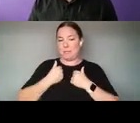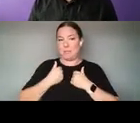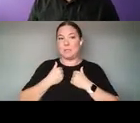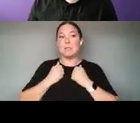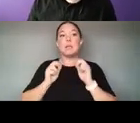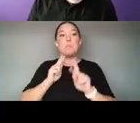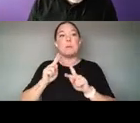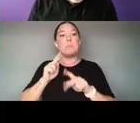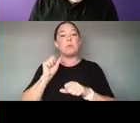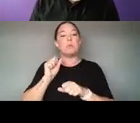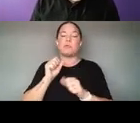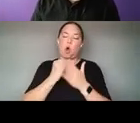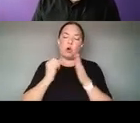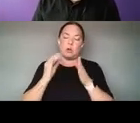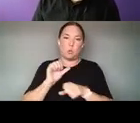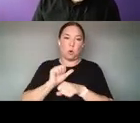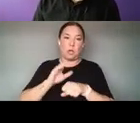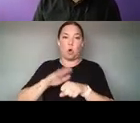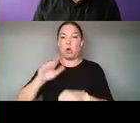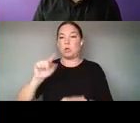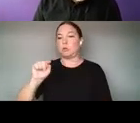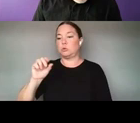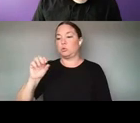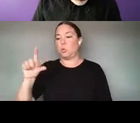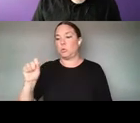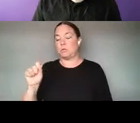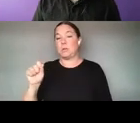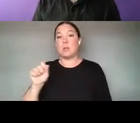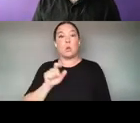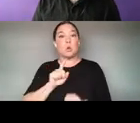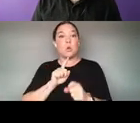AND ONE OF THE OUTCOMES OF THIS WAS A GREAT RESOURCE THAT'S MENTIONED IN THE REPORT